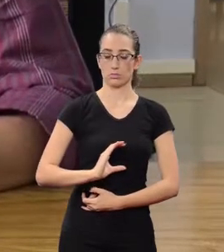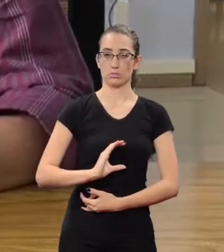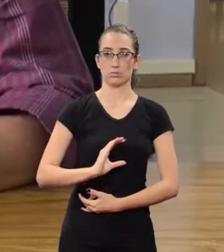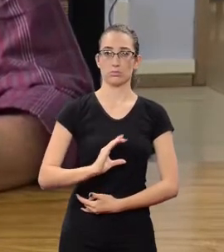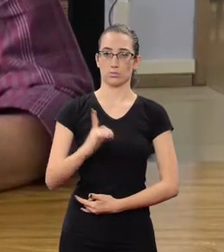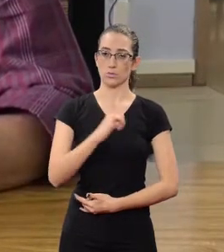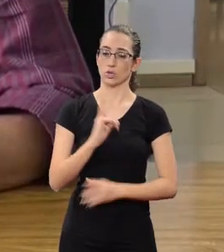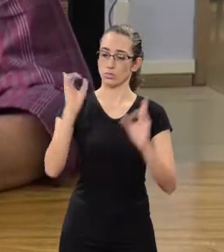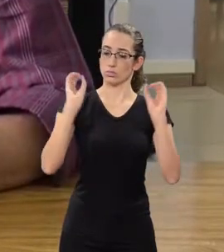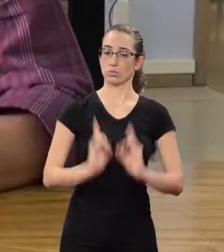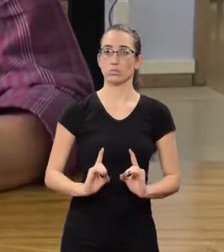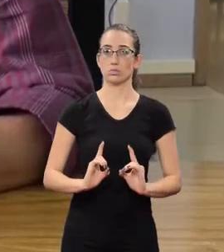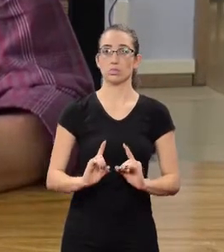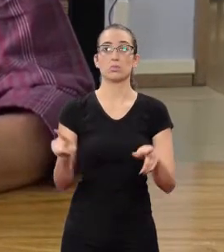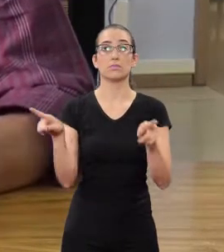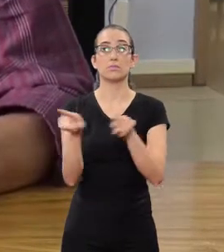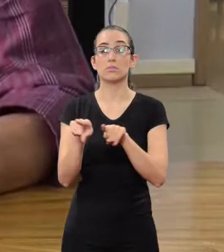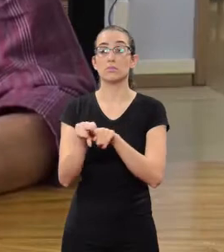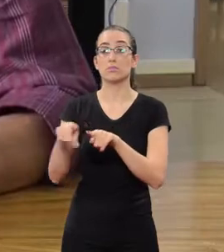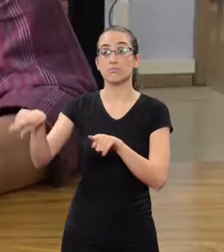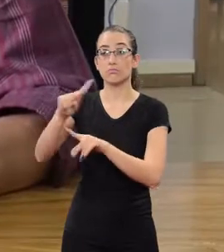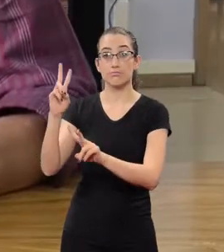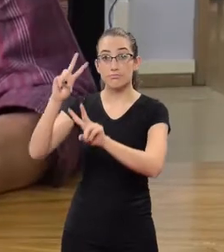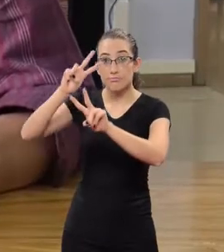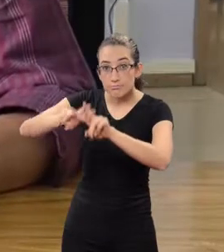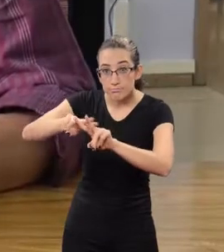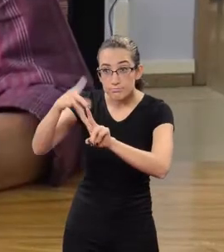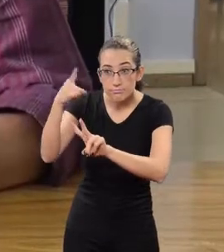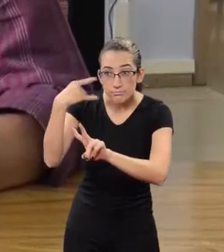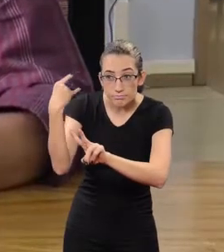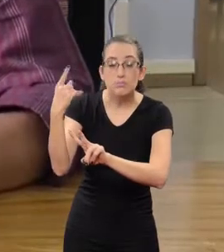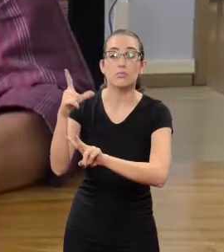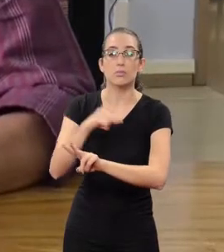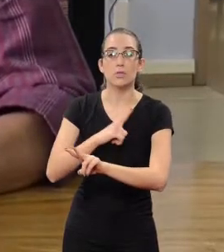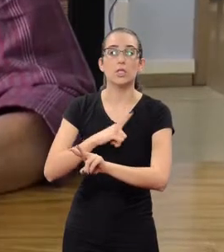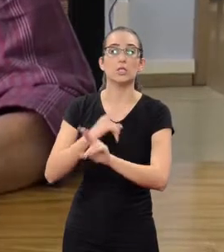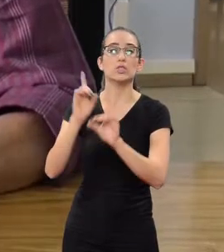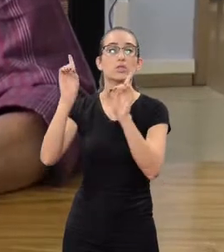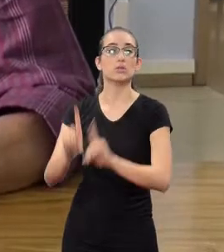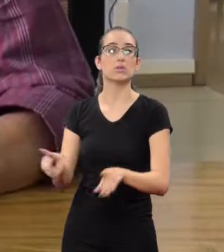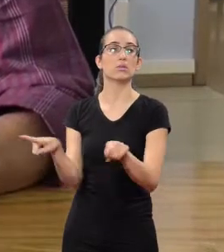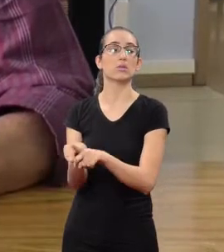that has rights". Even convicted people have rights.